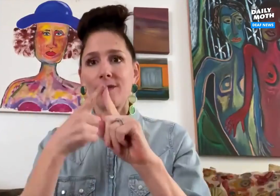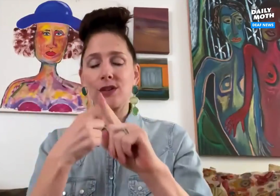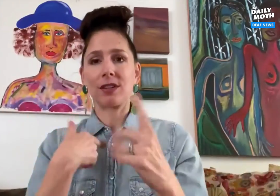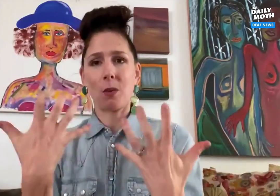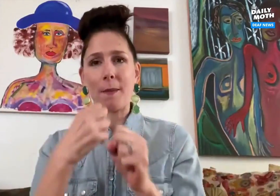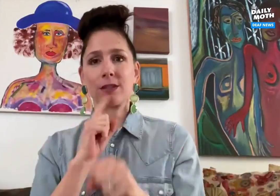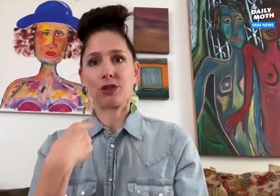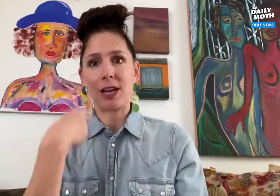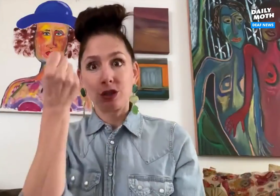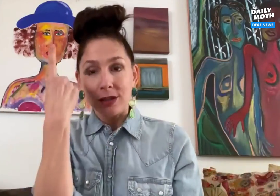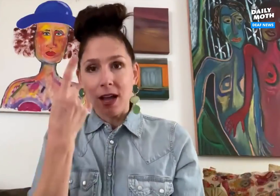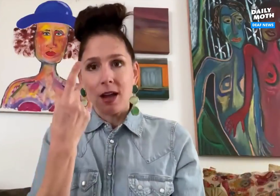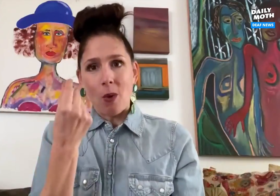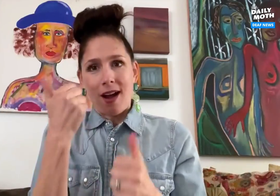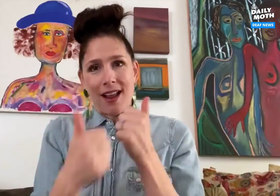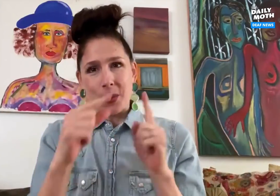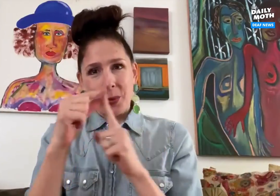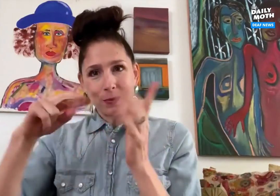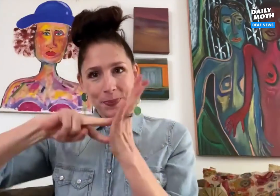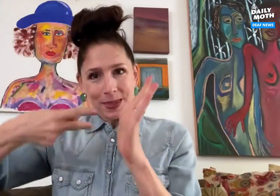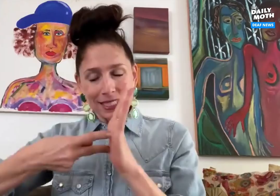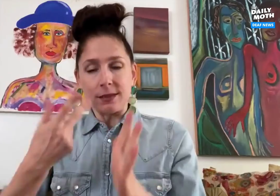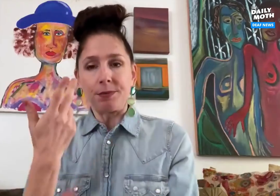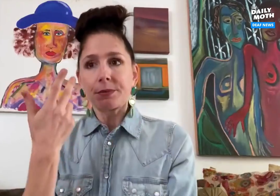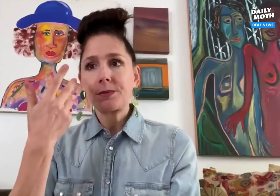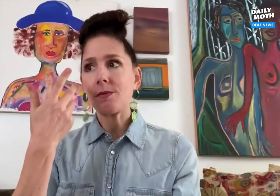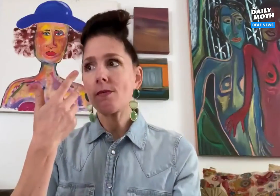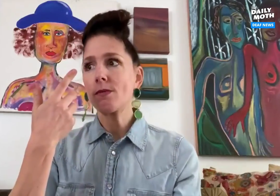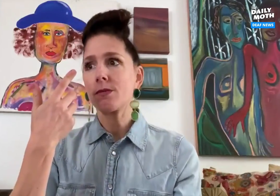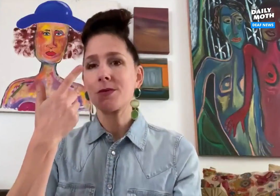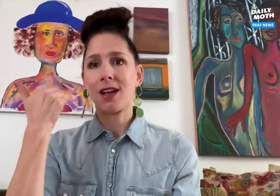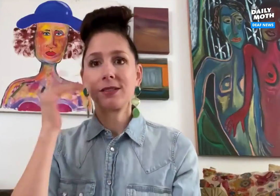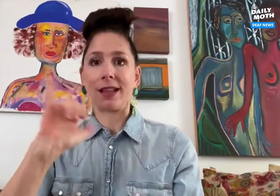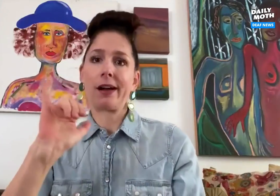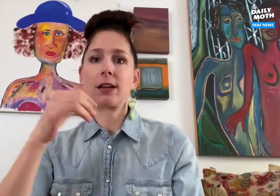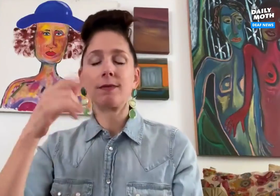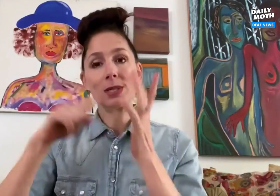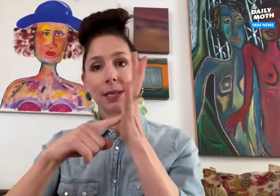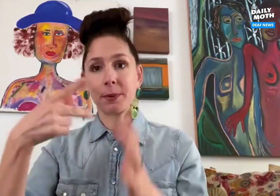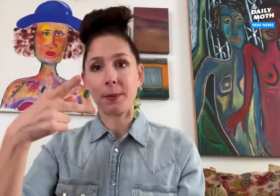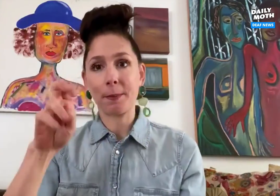First, I wanted to make sure that I truly understood the definition behind each terminology being used. For example, suppose I wanted to say,